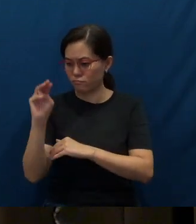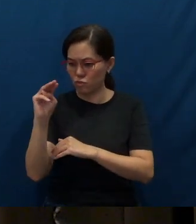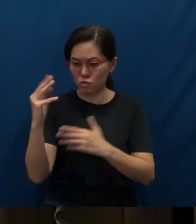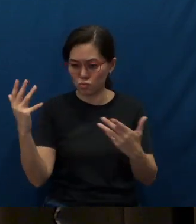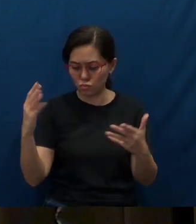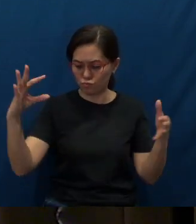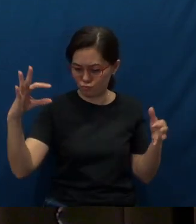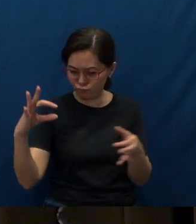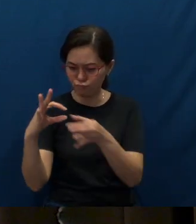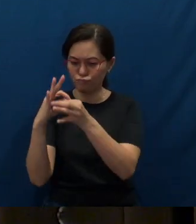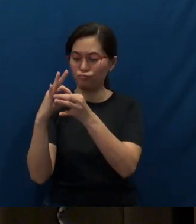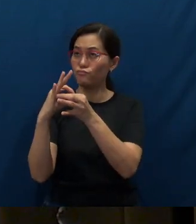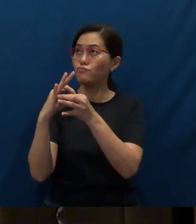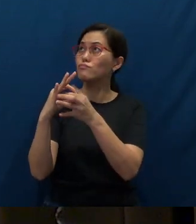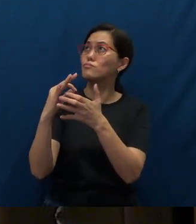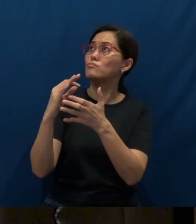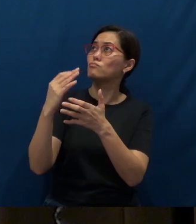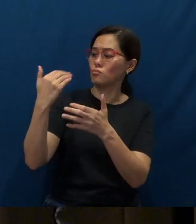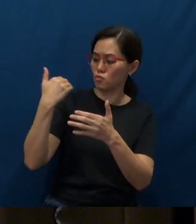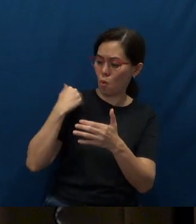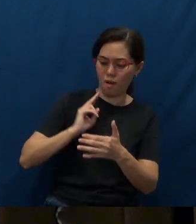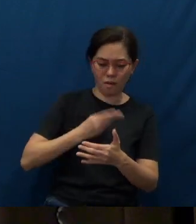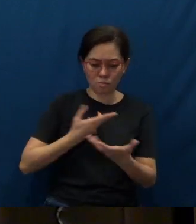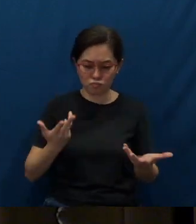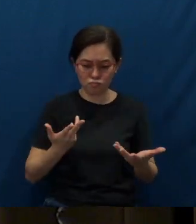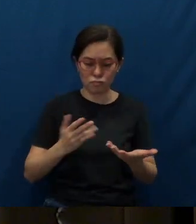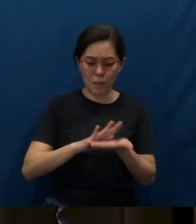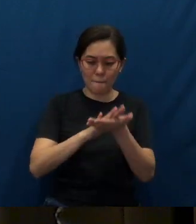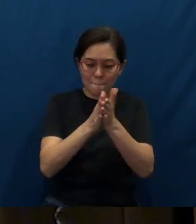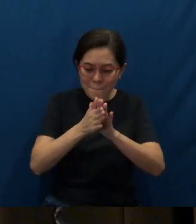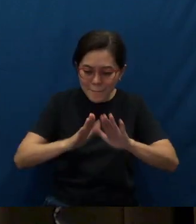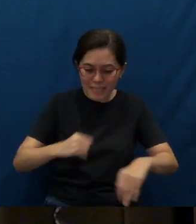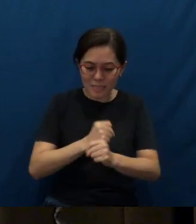You have called us to be peacemakers - in our families, among our friends,